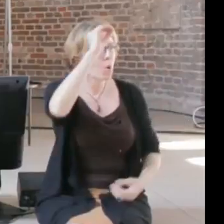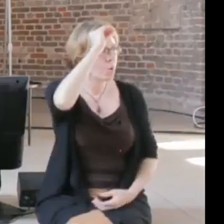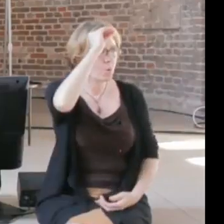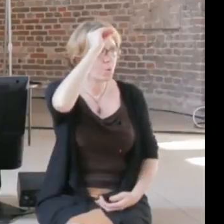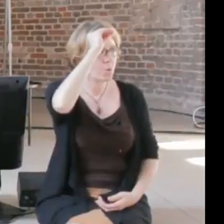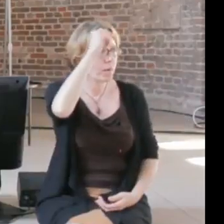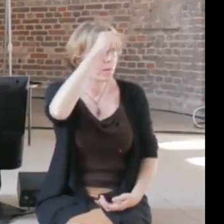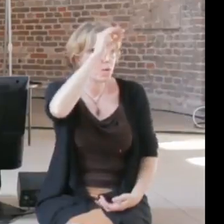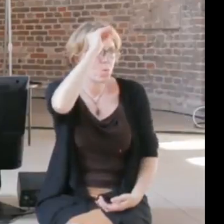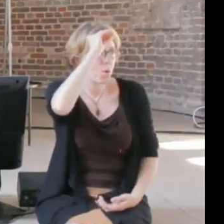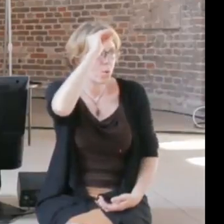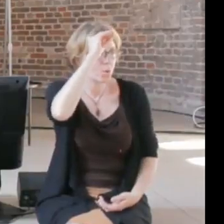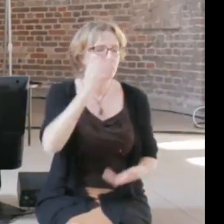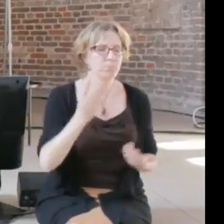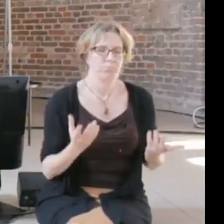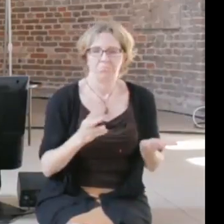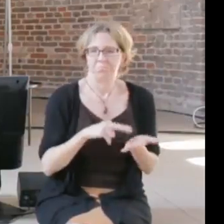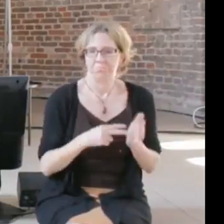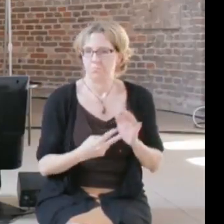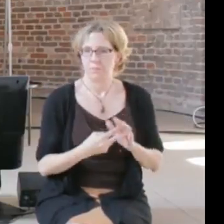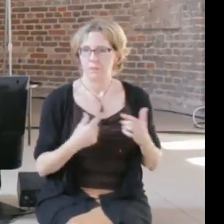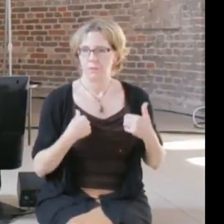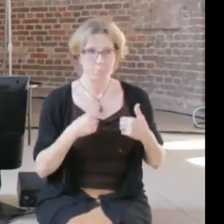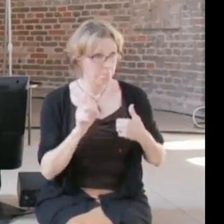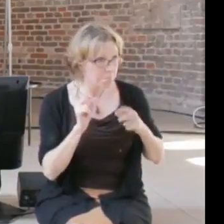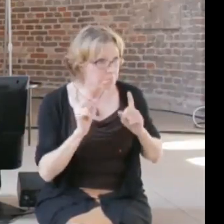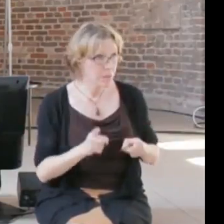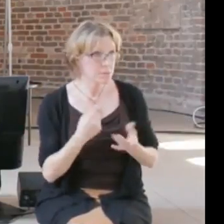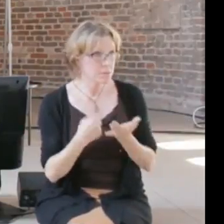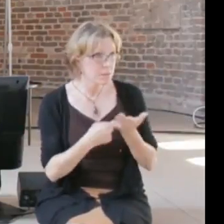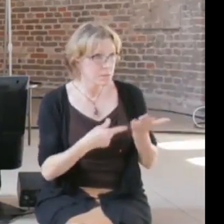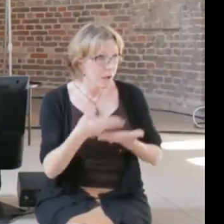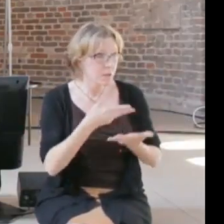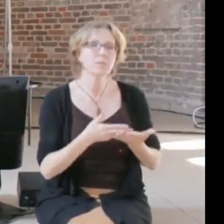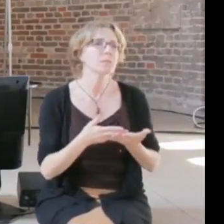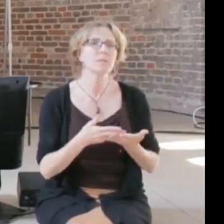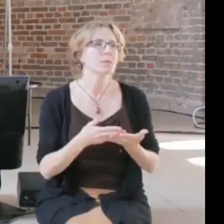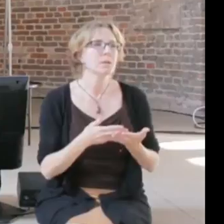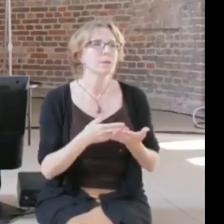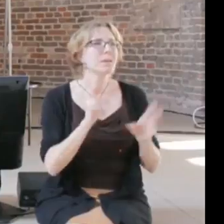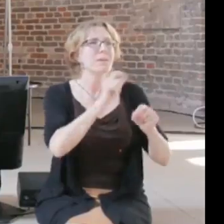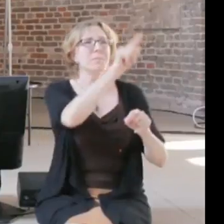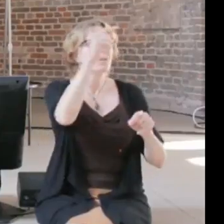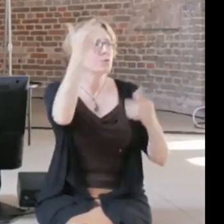you don't know it's happening, maybe an example, if you build a new building in Germany, you